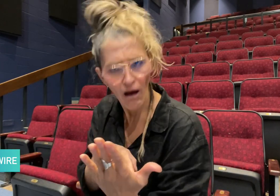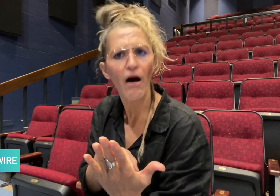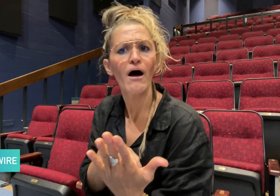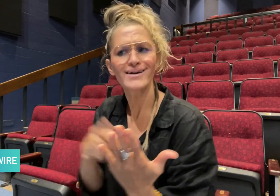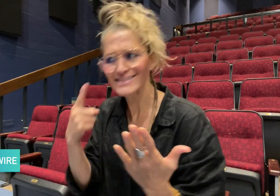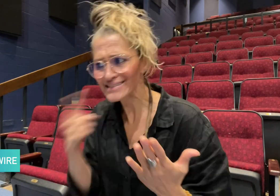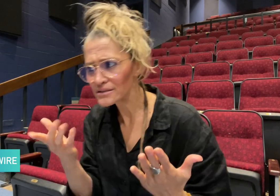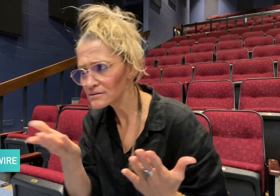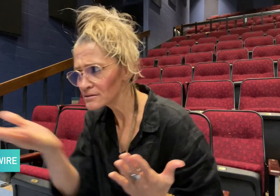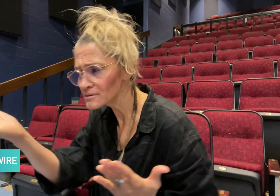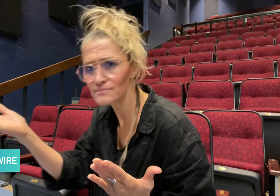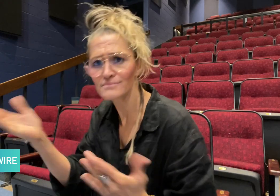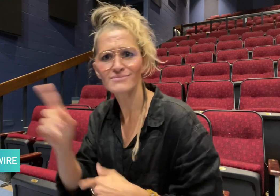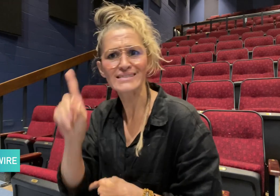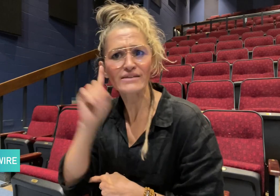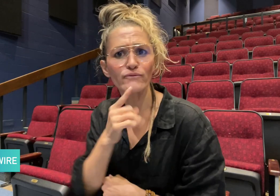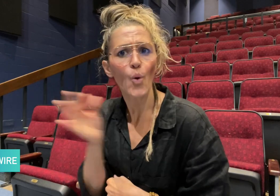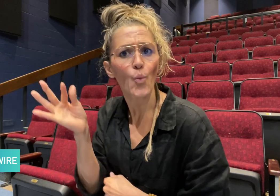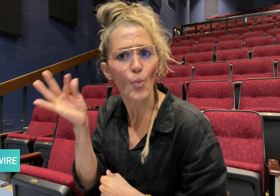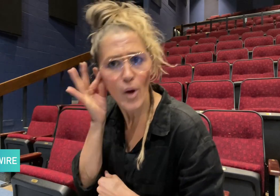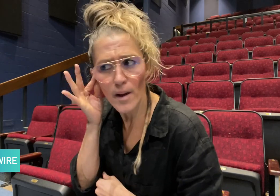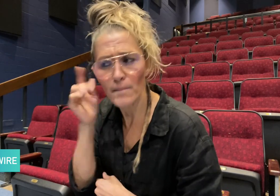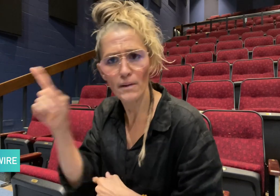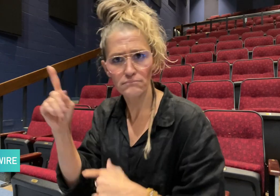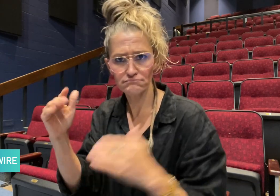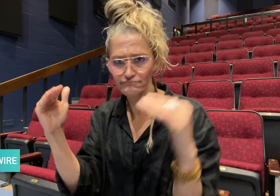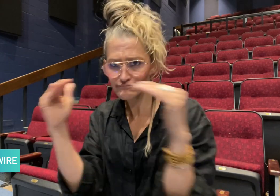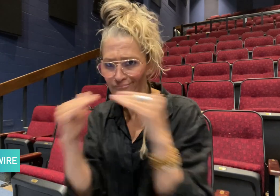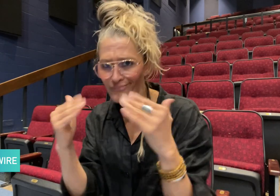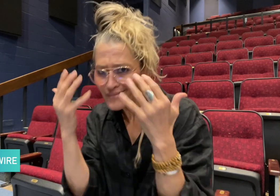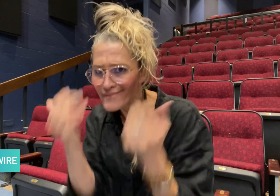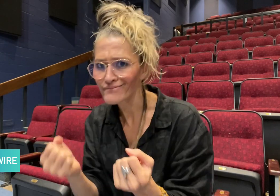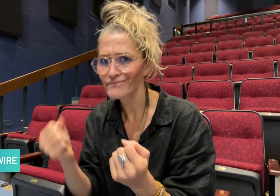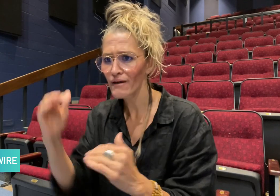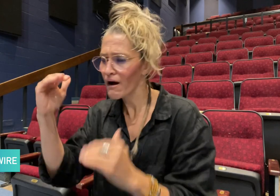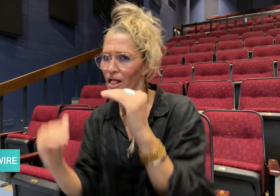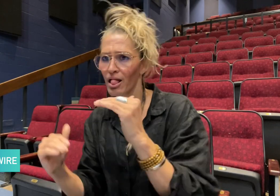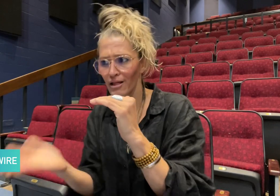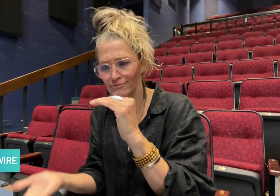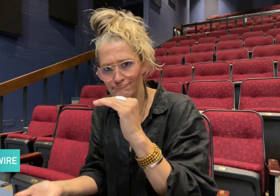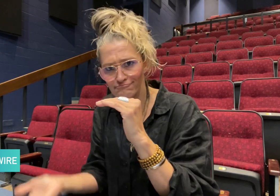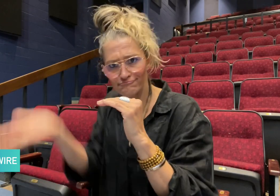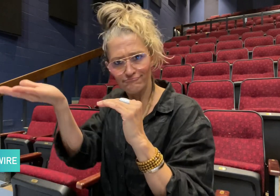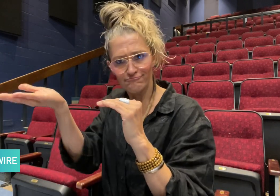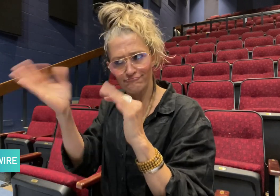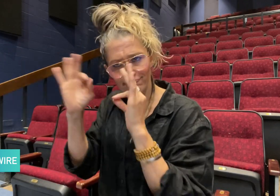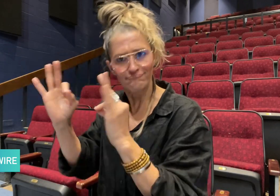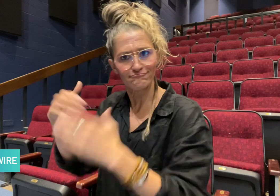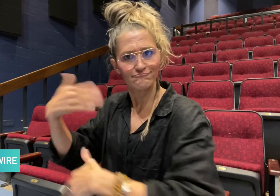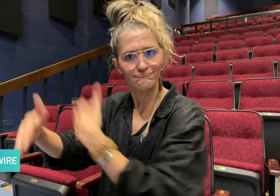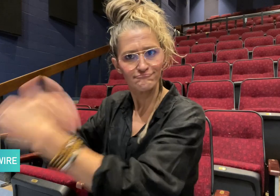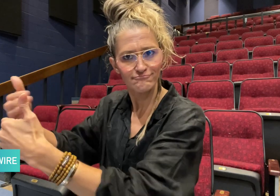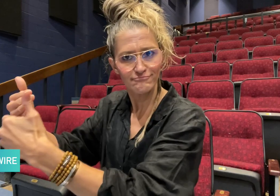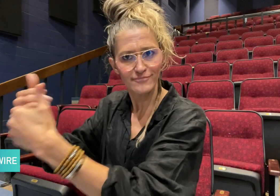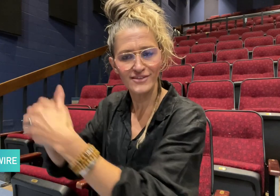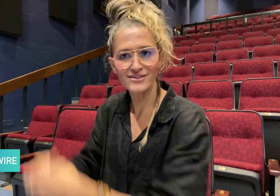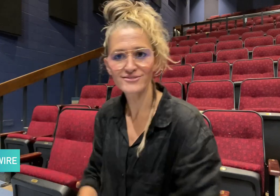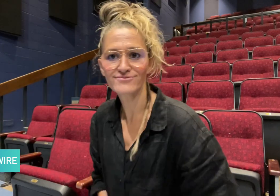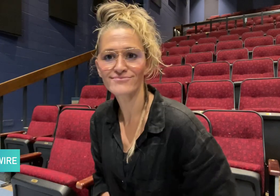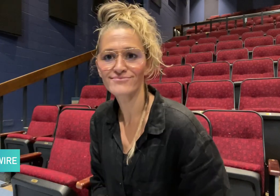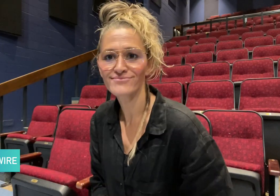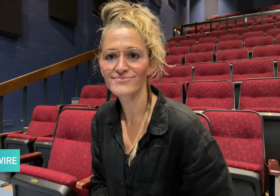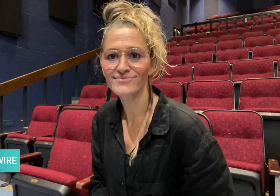the FG should urgently ensure that Deaf women are rightly represented.